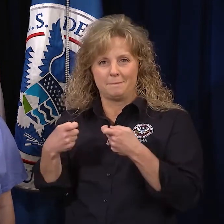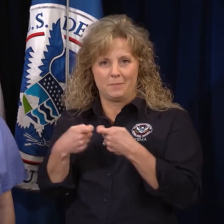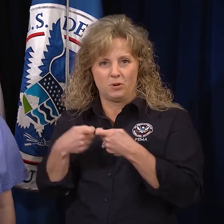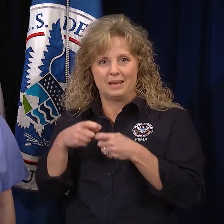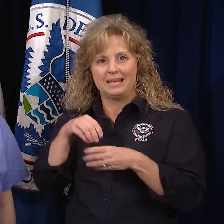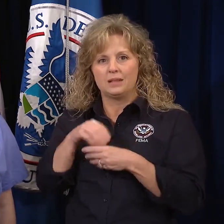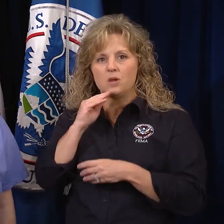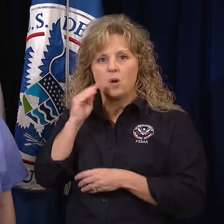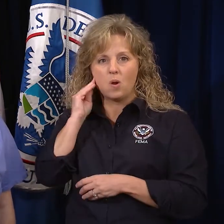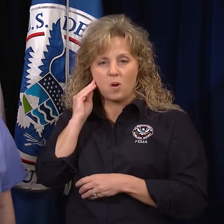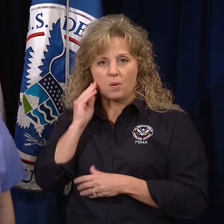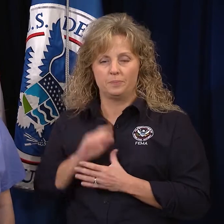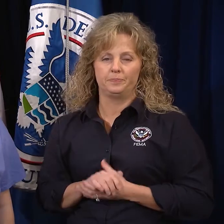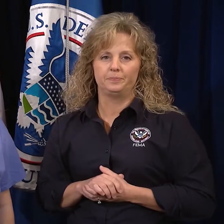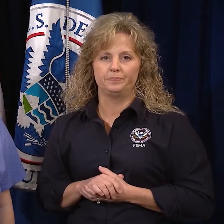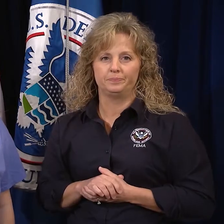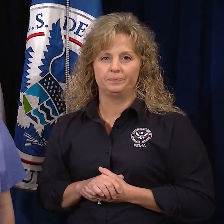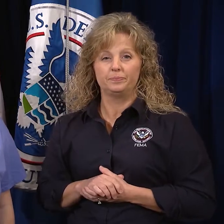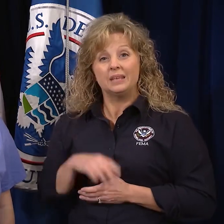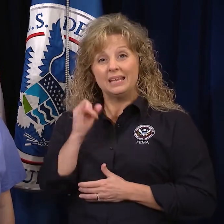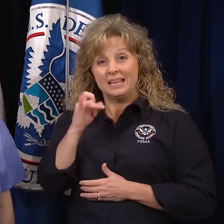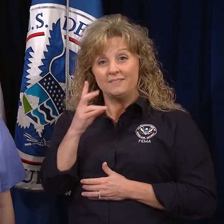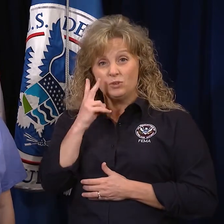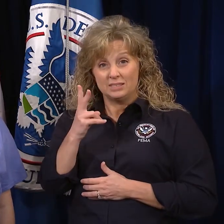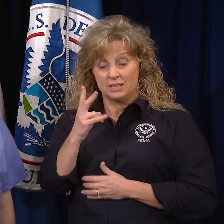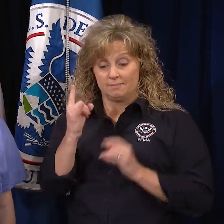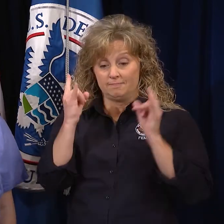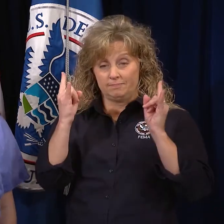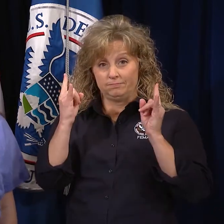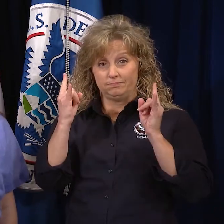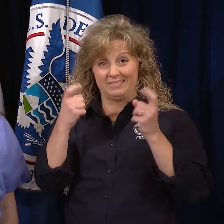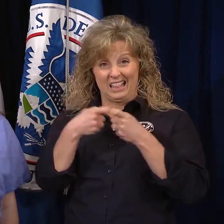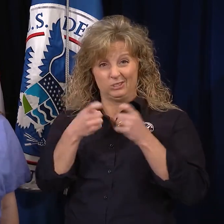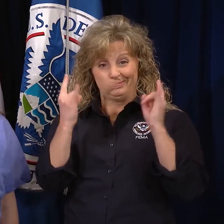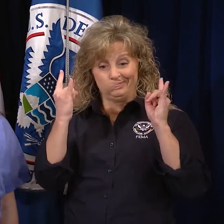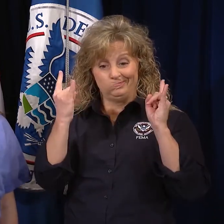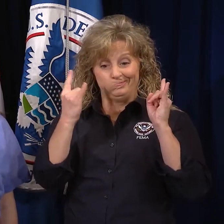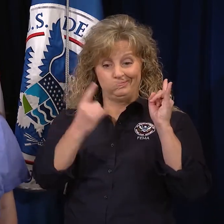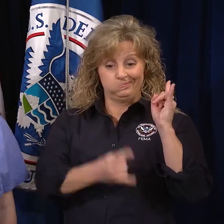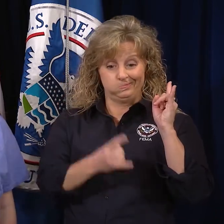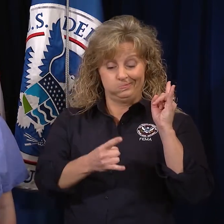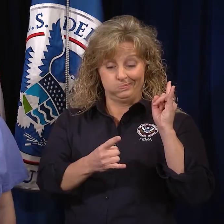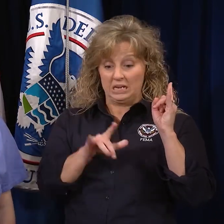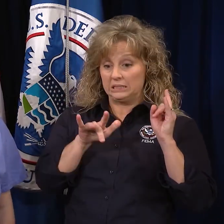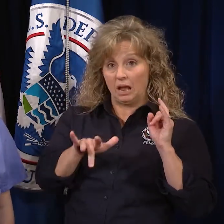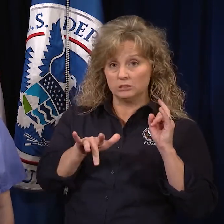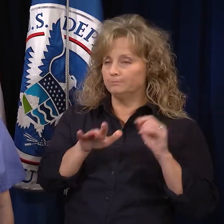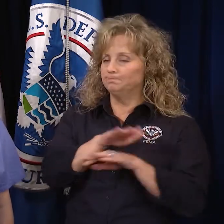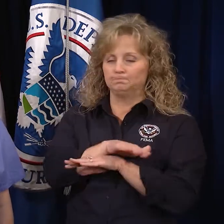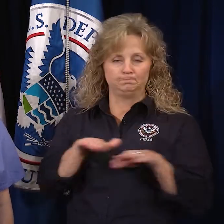If you see a downed power line, do not touch it or anything else that is touching it.